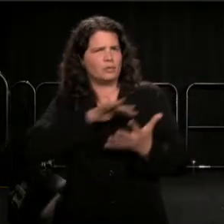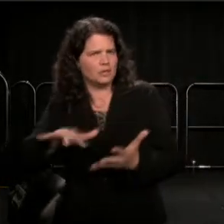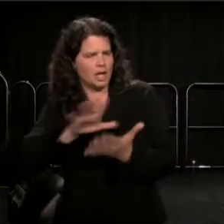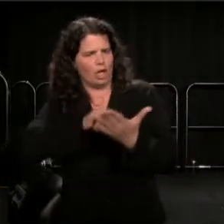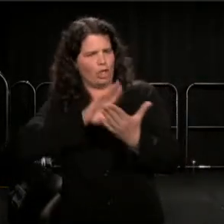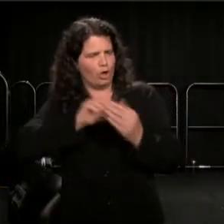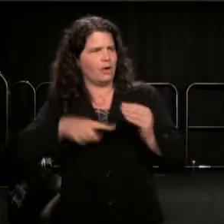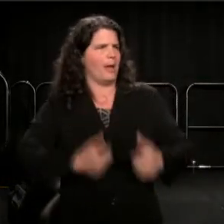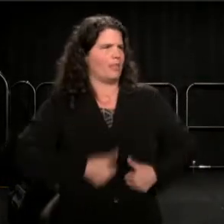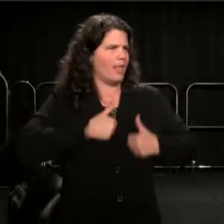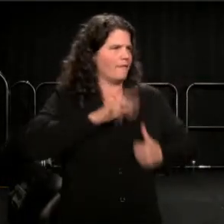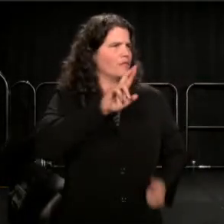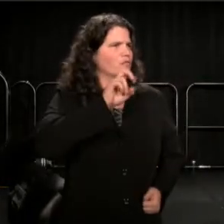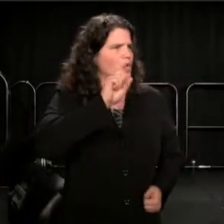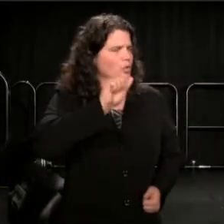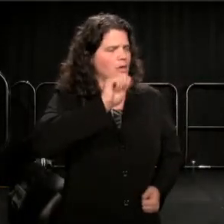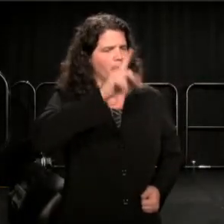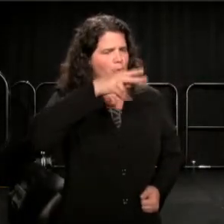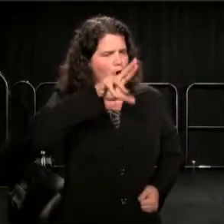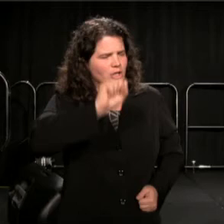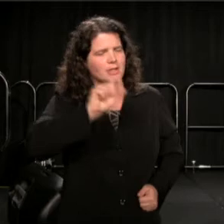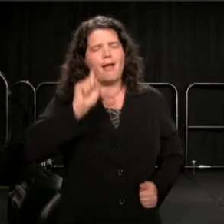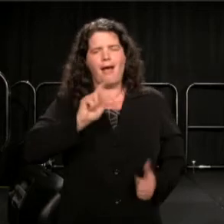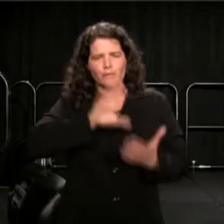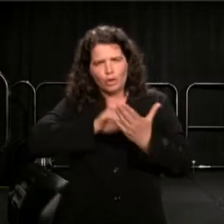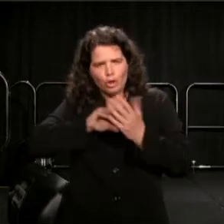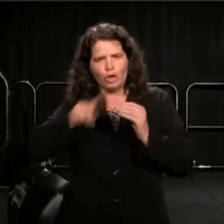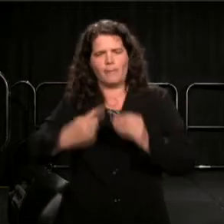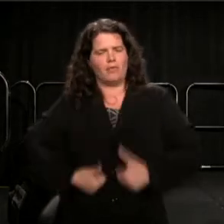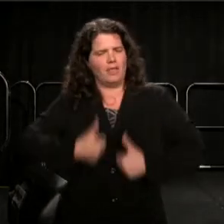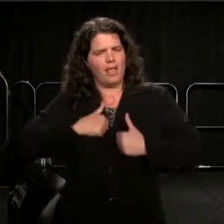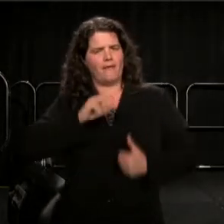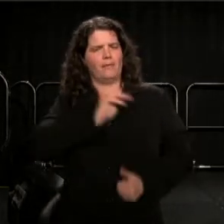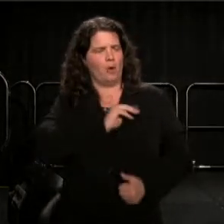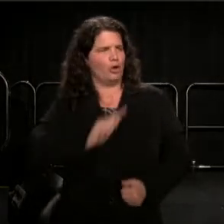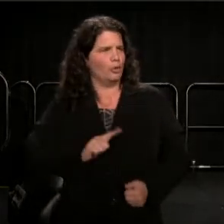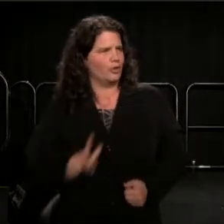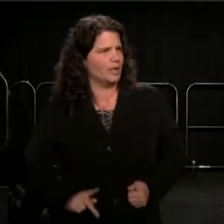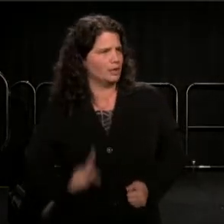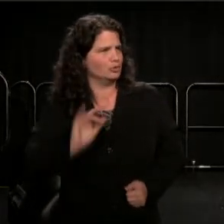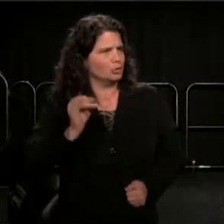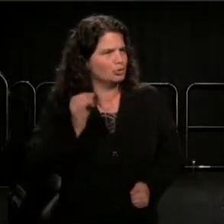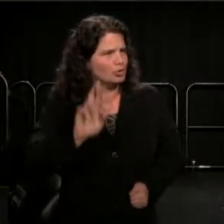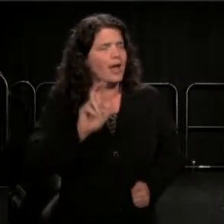They have to study the life of Martin Luther King Jr. They have to know the historic sites of the movement,